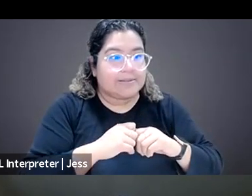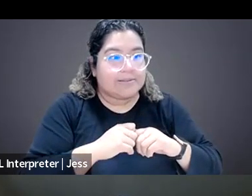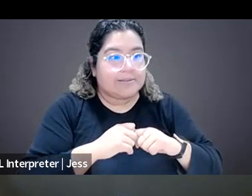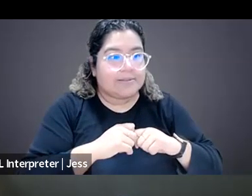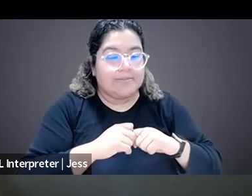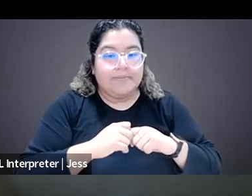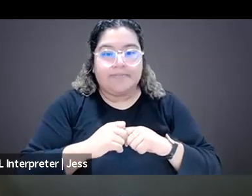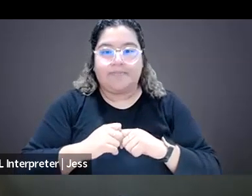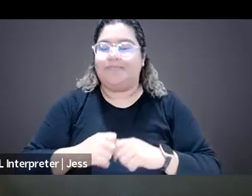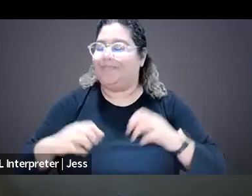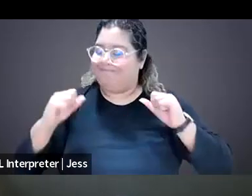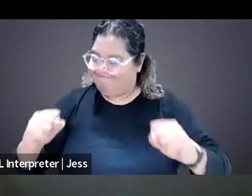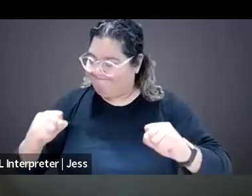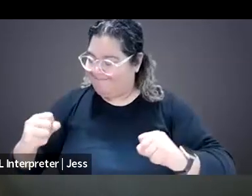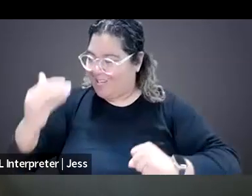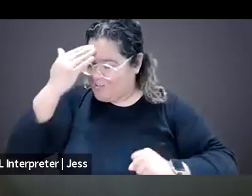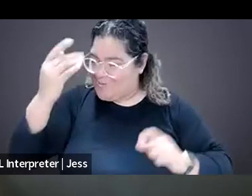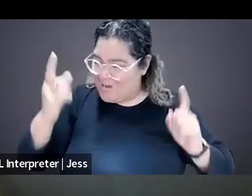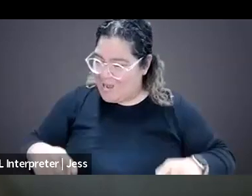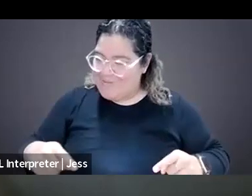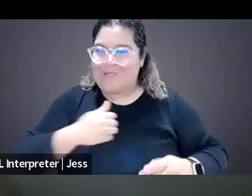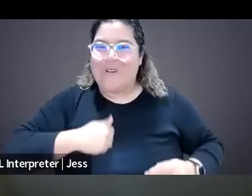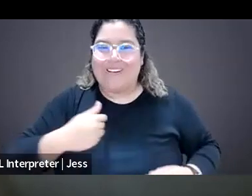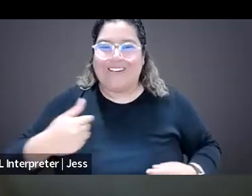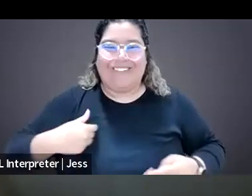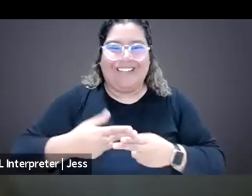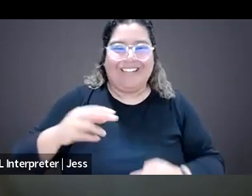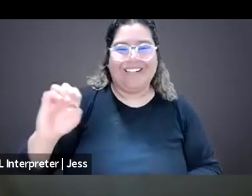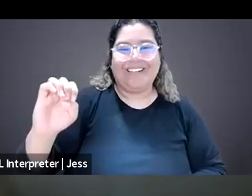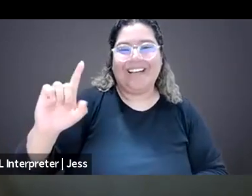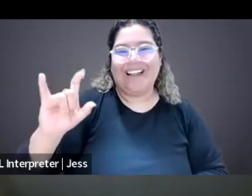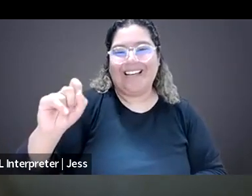I knew I would do that, apologies. This is Elisa. Thank you, Jeje and Taylor.